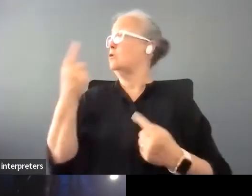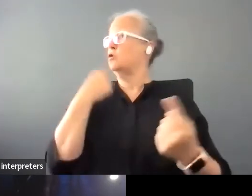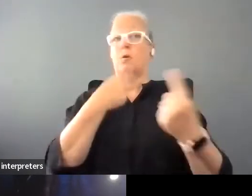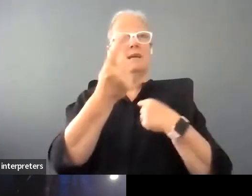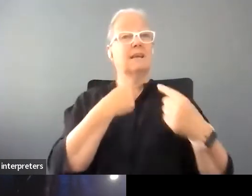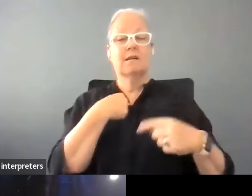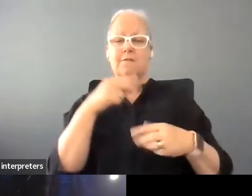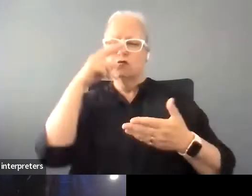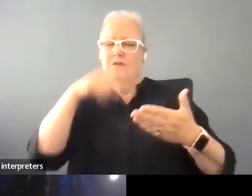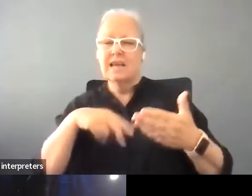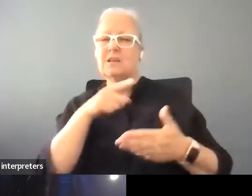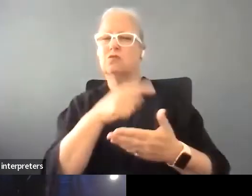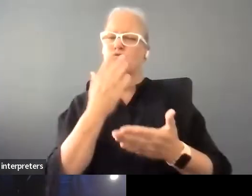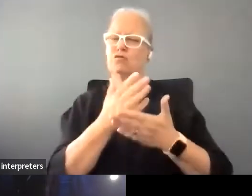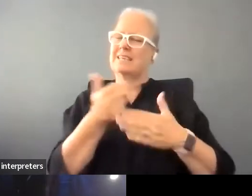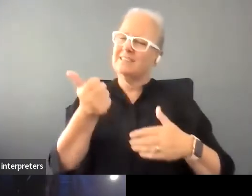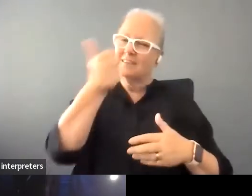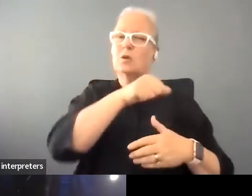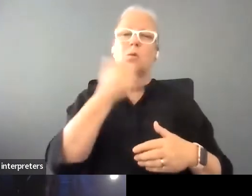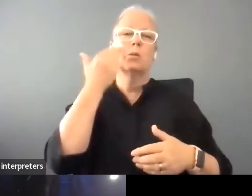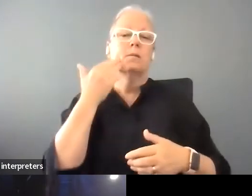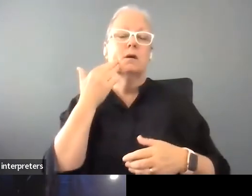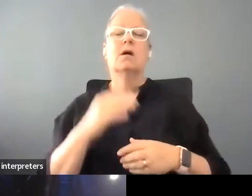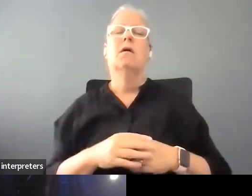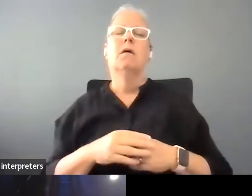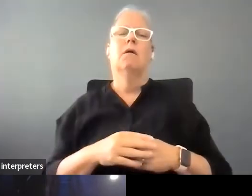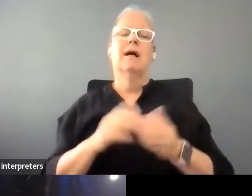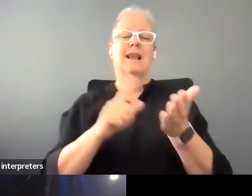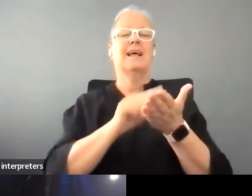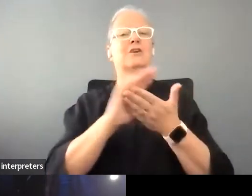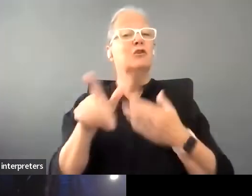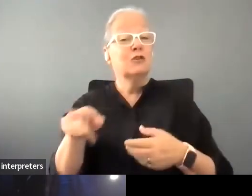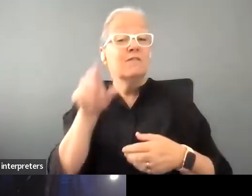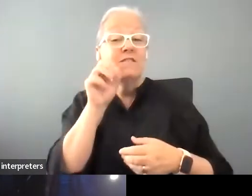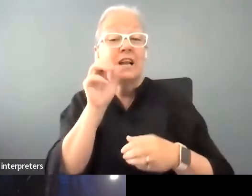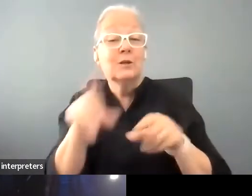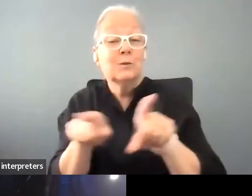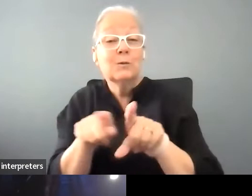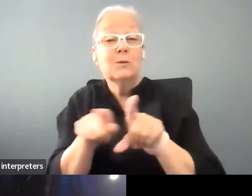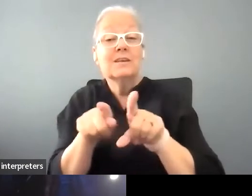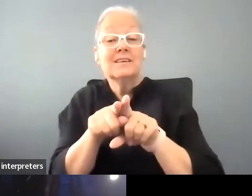intelligent also. Yeah it seems really funny as well you know that kind of gorgeous humor